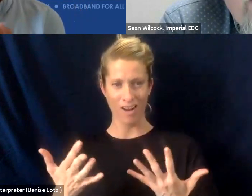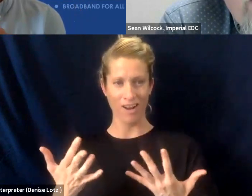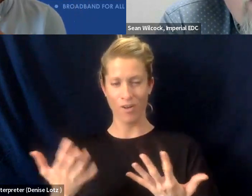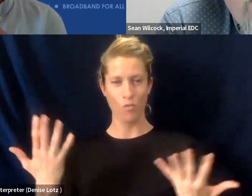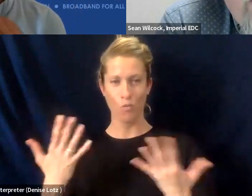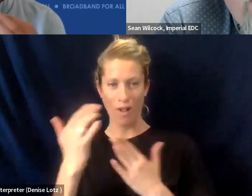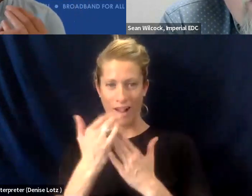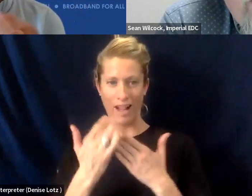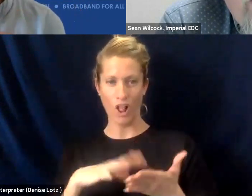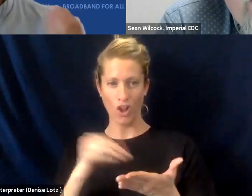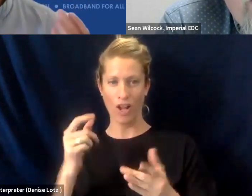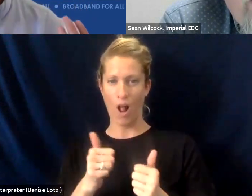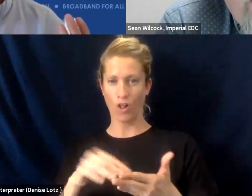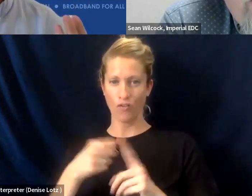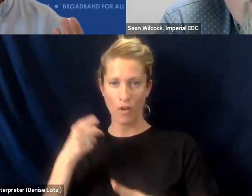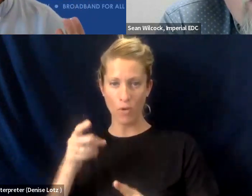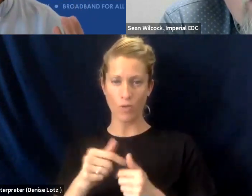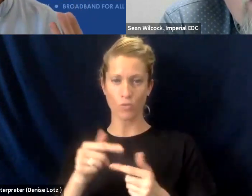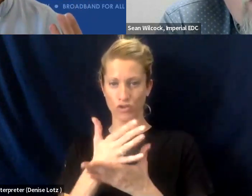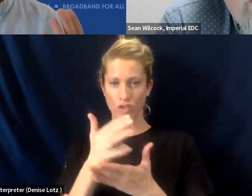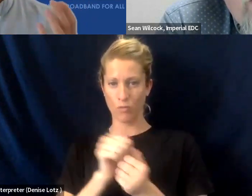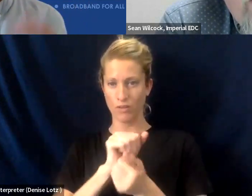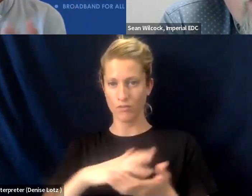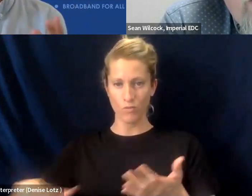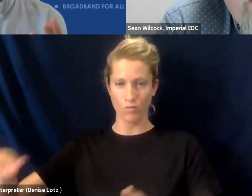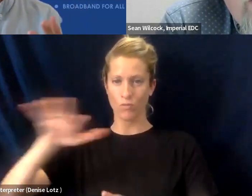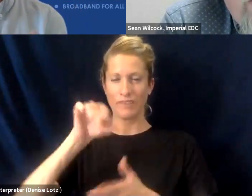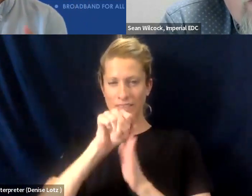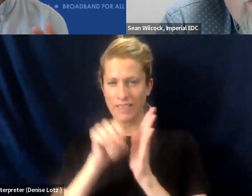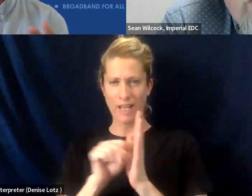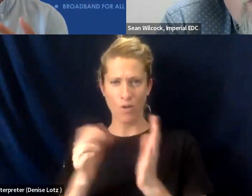we learn from you to share with the rest of the state about what tactics you're using,